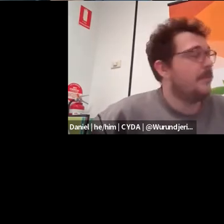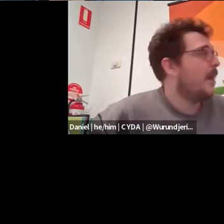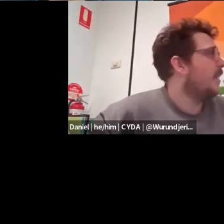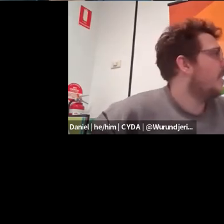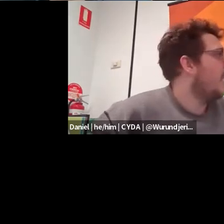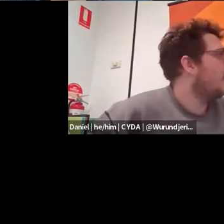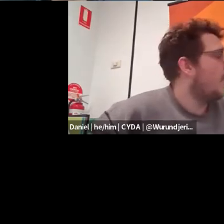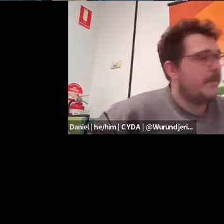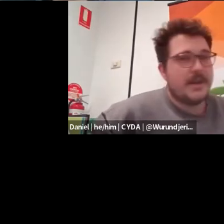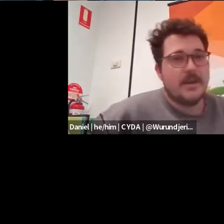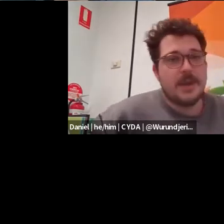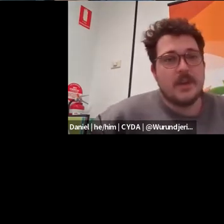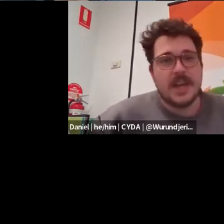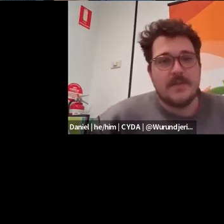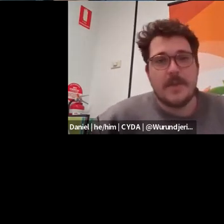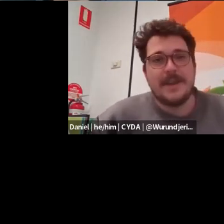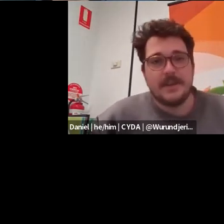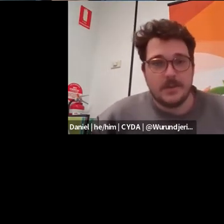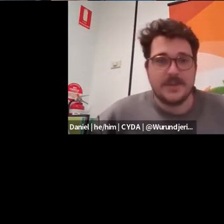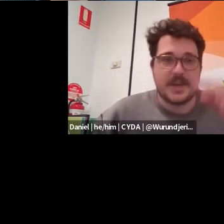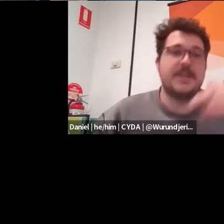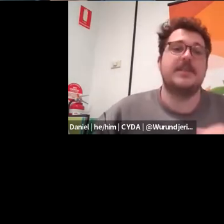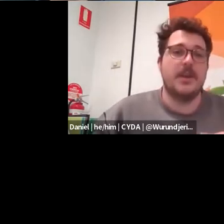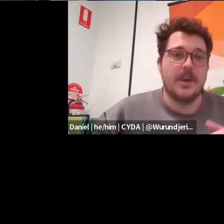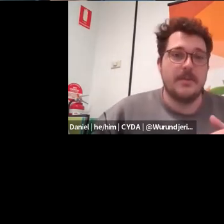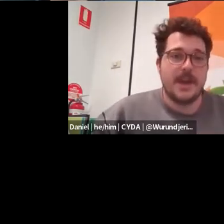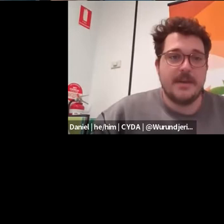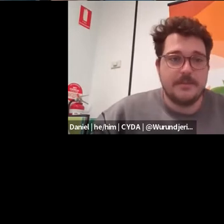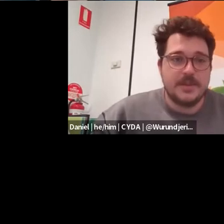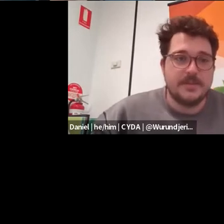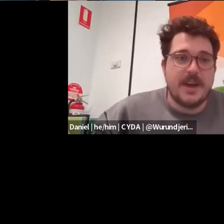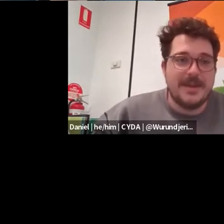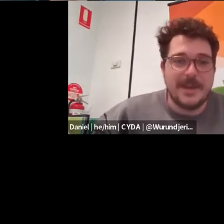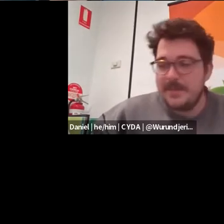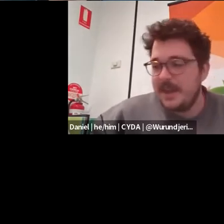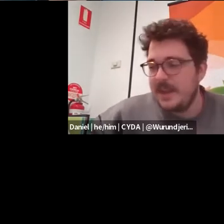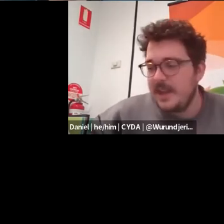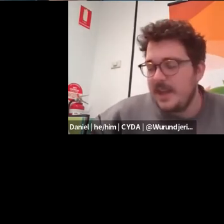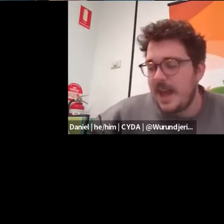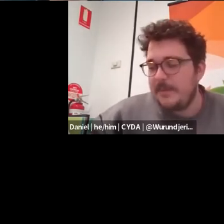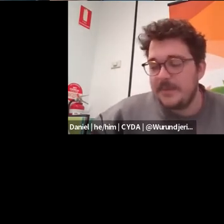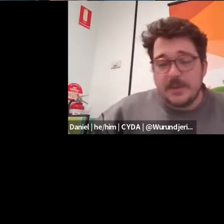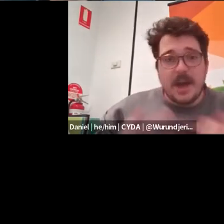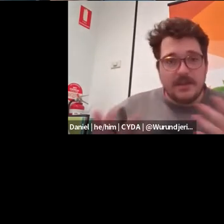And in my background I have a white background but I also have a banner with ciders logo. Just behind me.